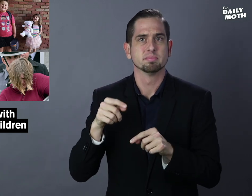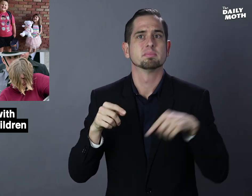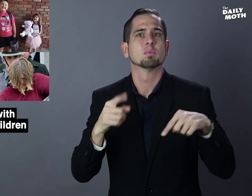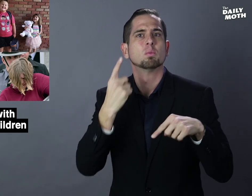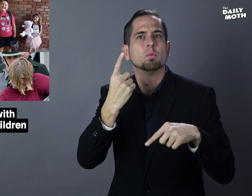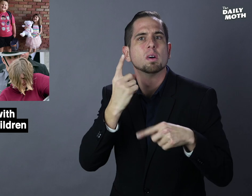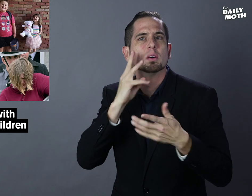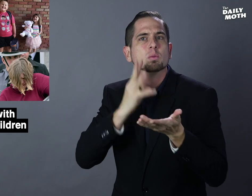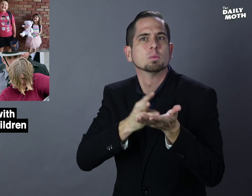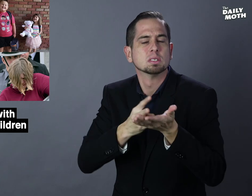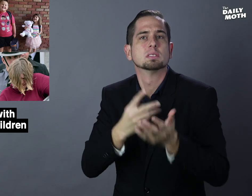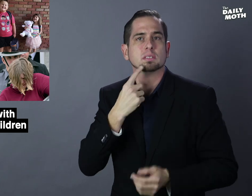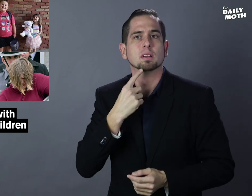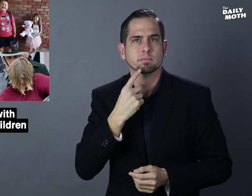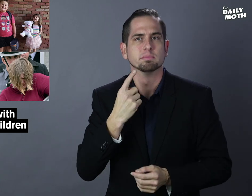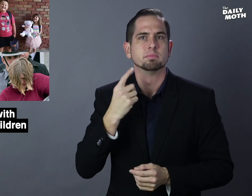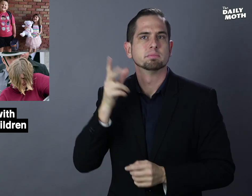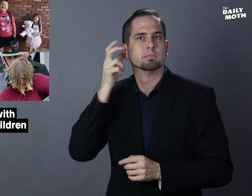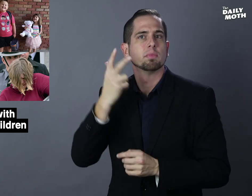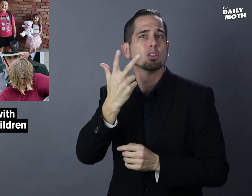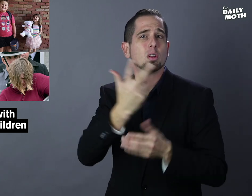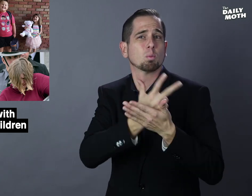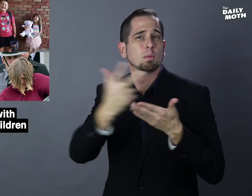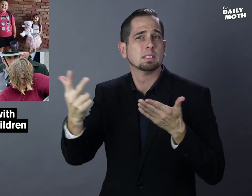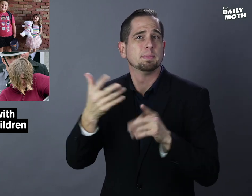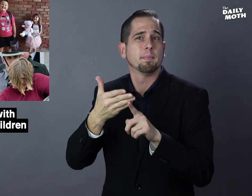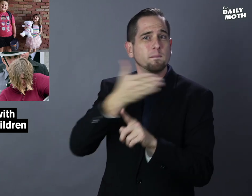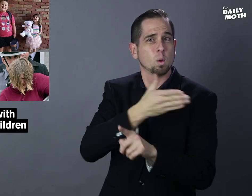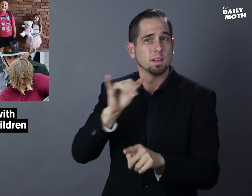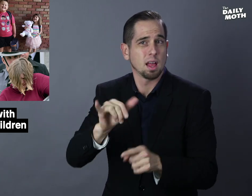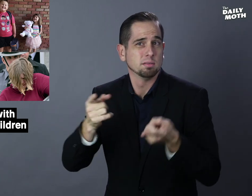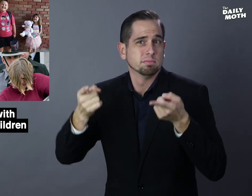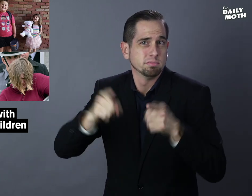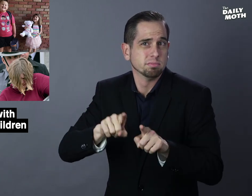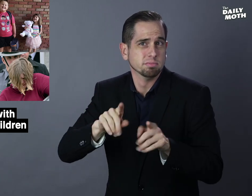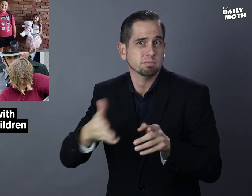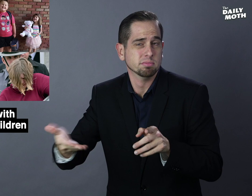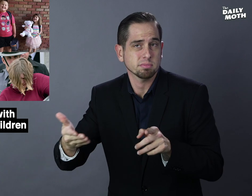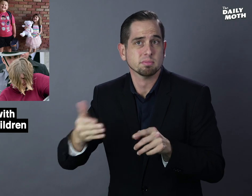A witness said that three weeks before the incident,